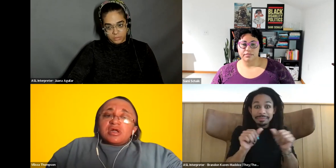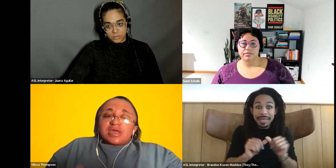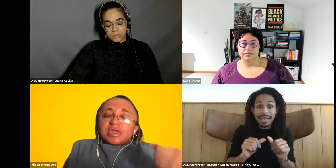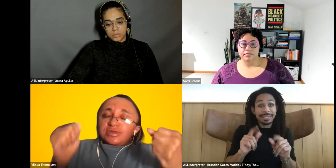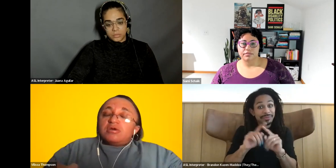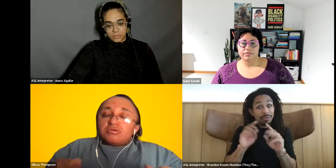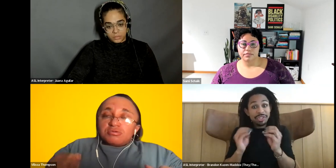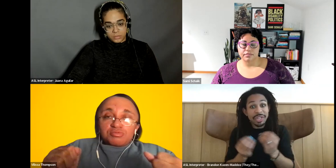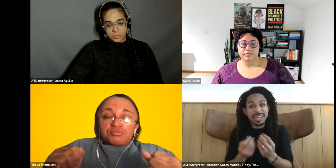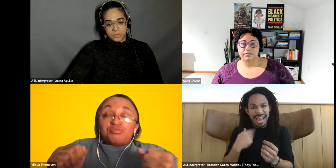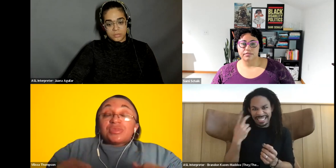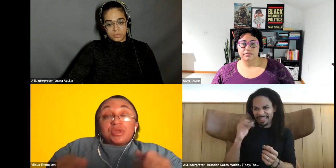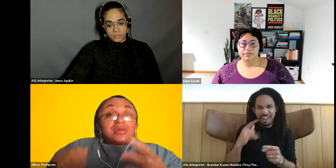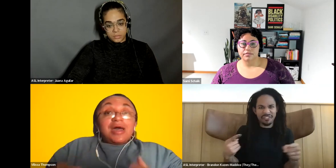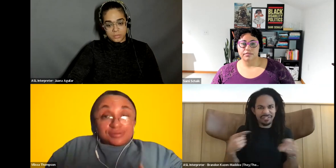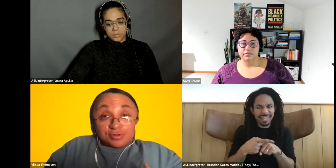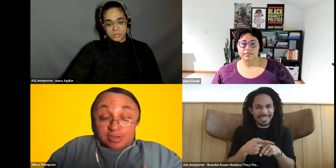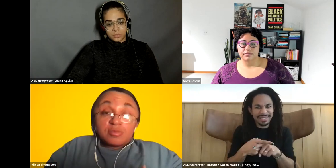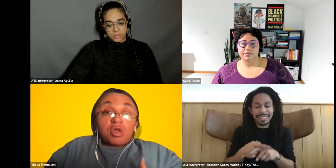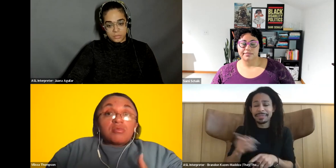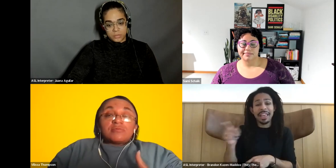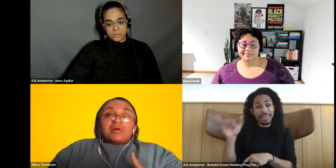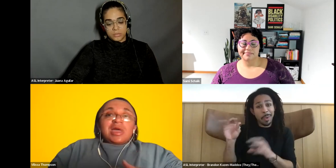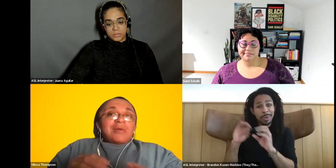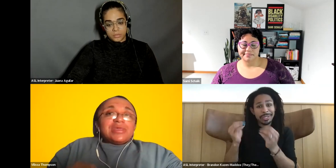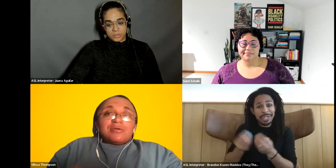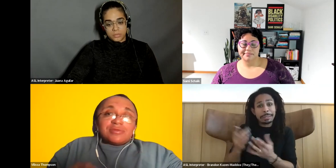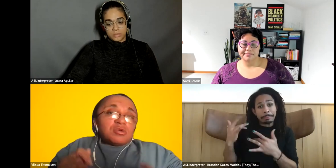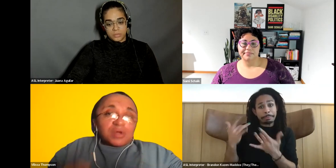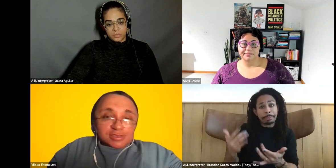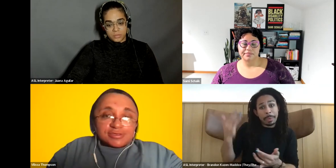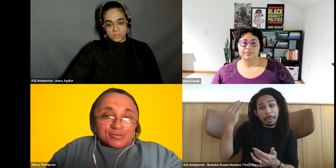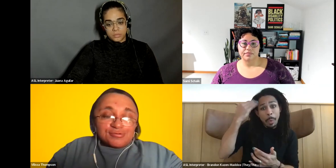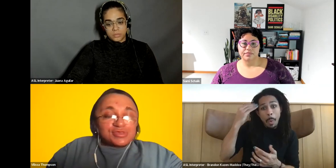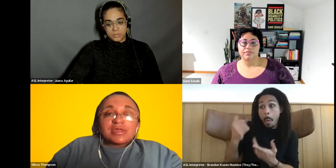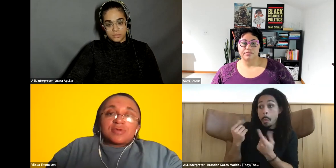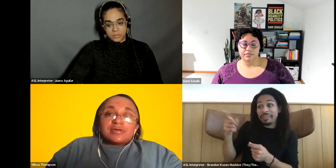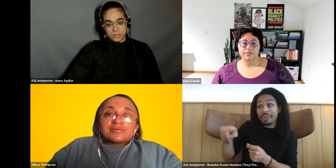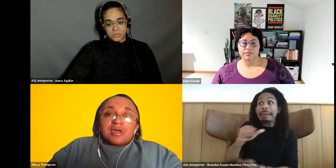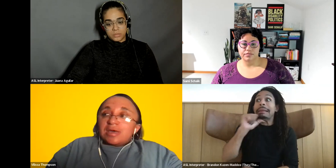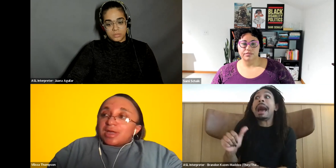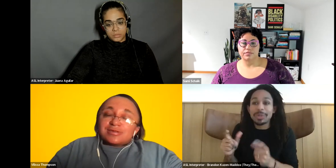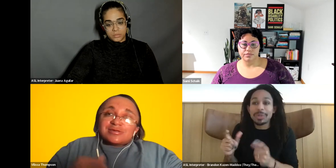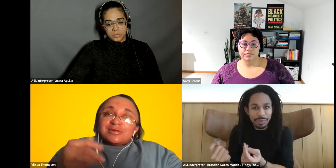Vilissa Thompson: like they know what they're not doing is a problem Vilissa Thompson: They don't know what to do to make it right. And i'm like